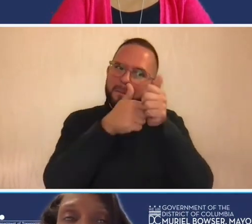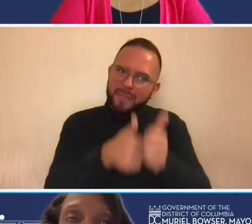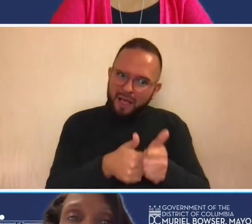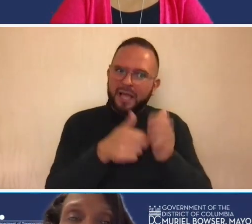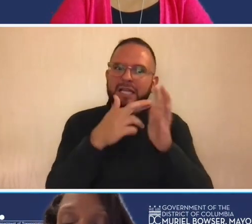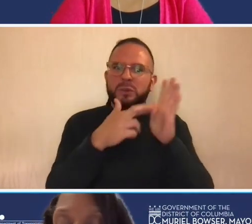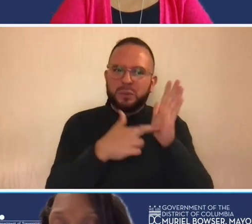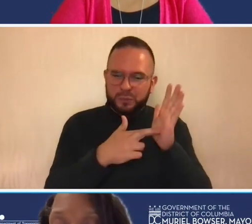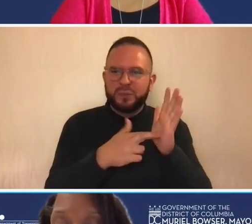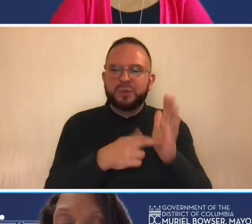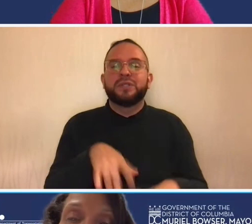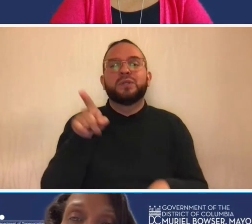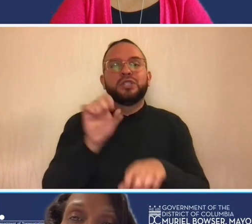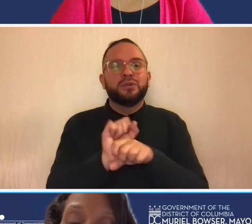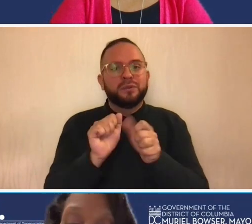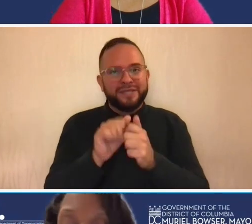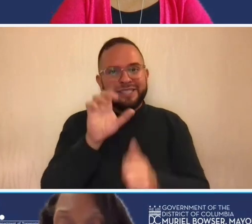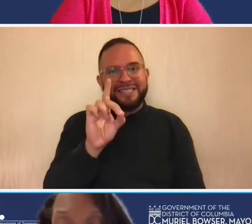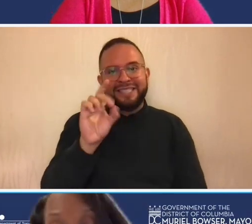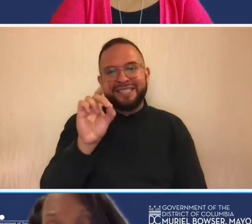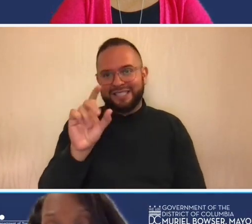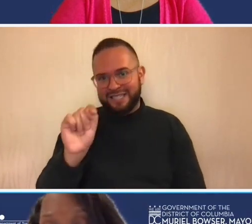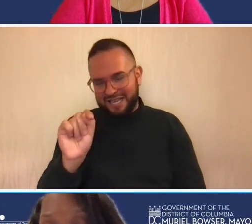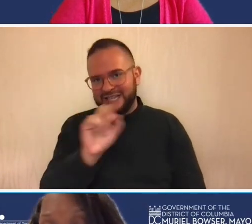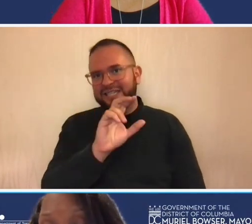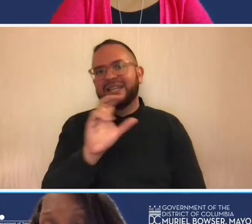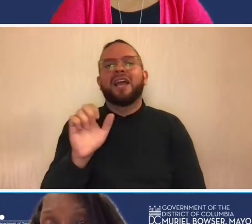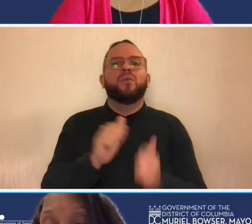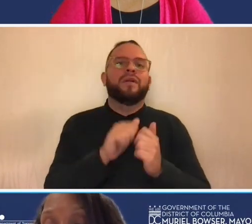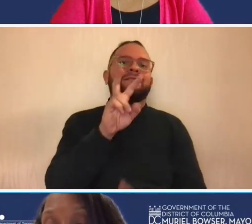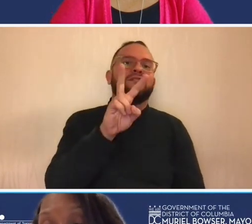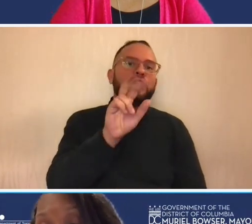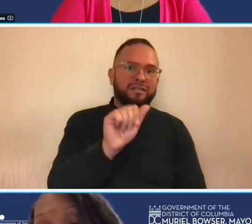work with ddi she also works with virginia department of transportation the new york